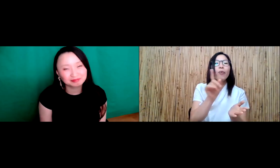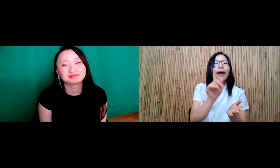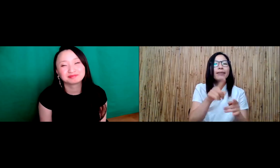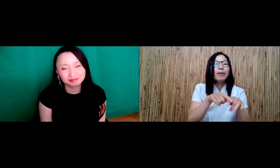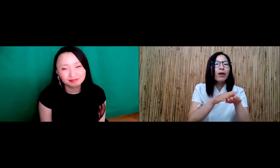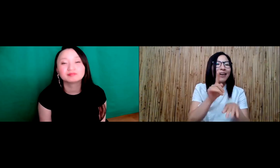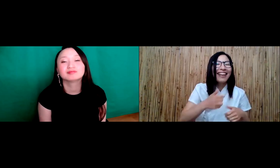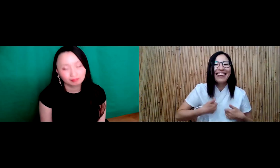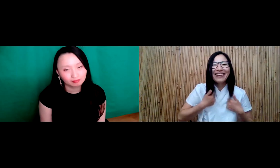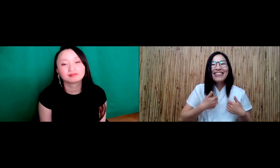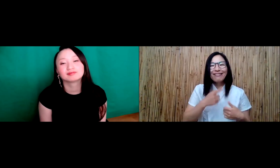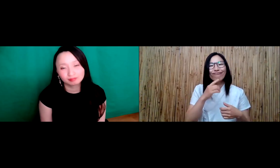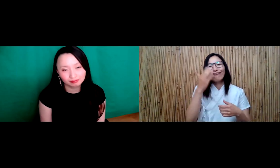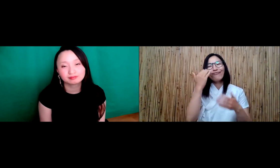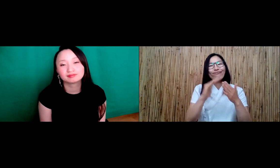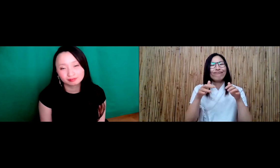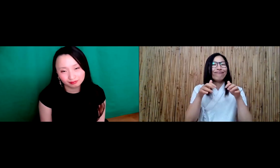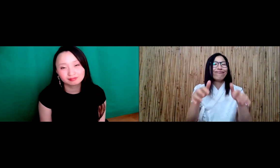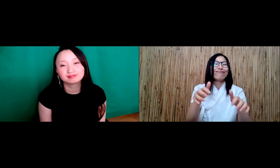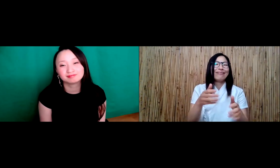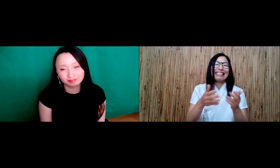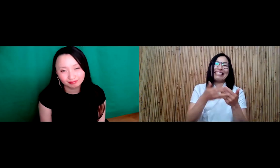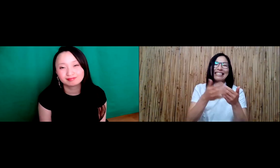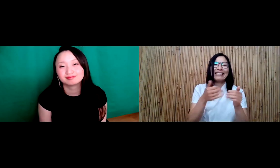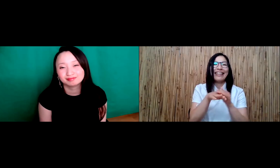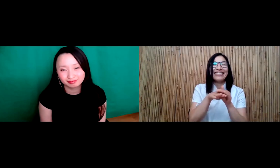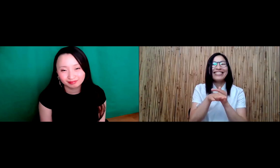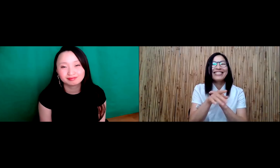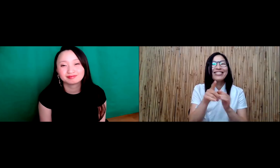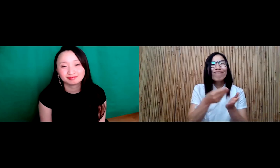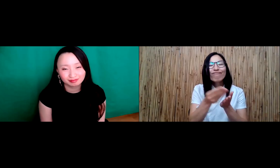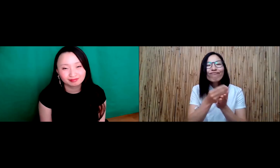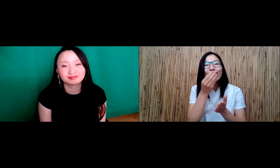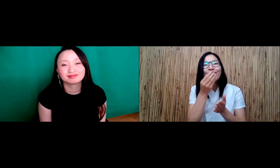explained that I you know I'm in an area where there is a big Asian community and I can find